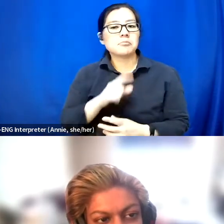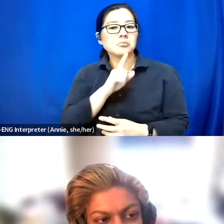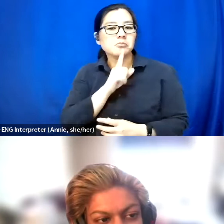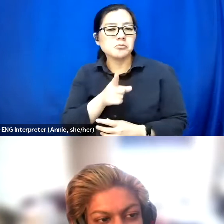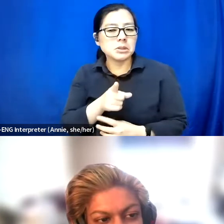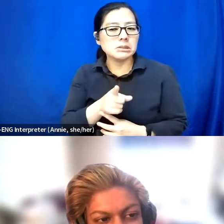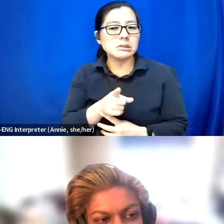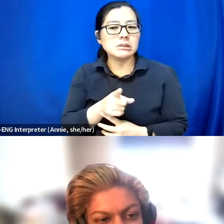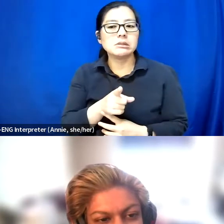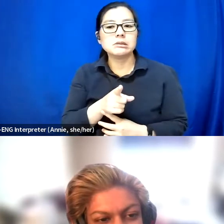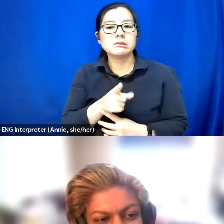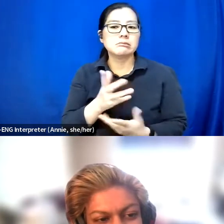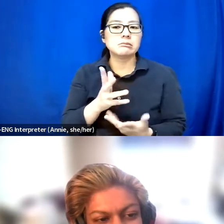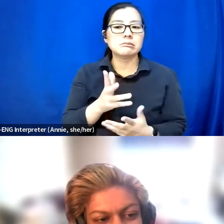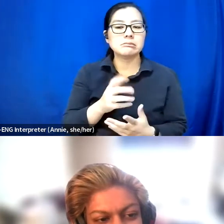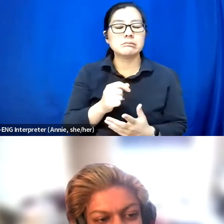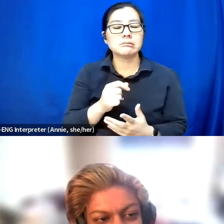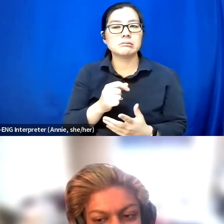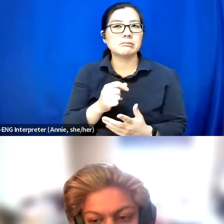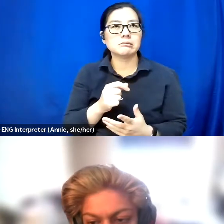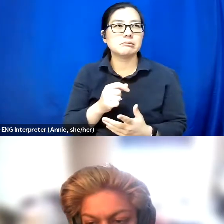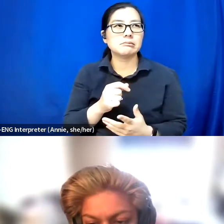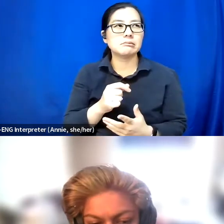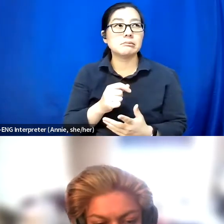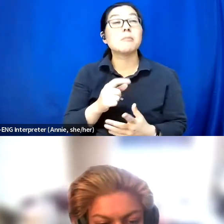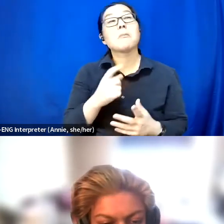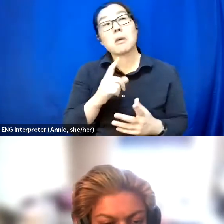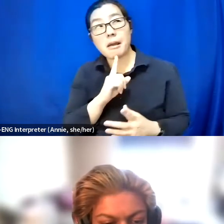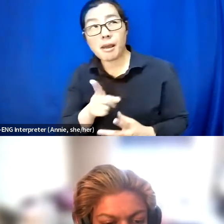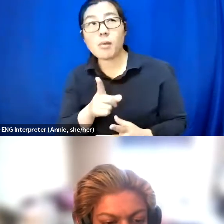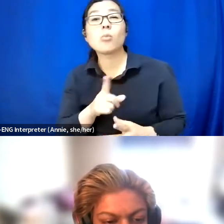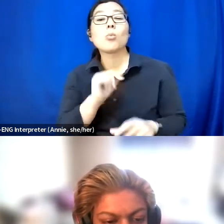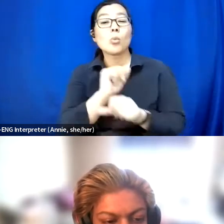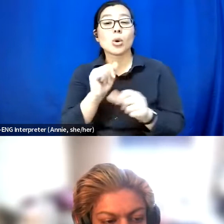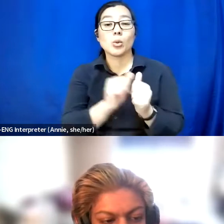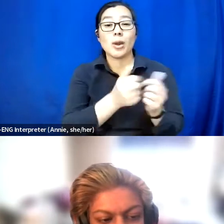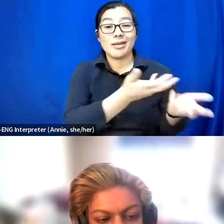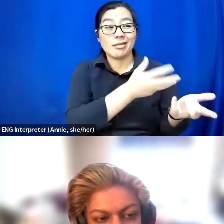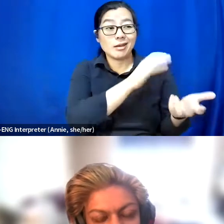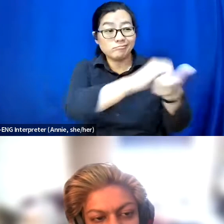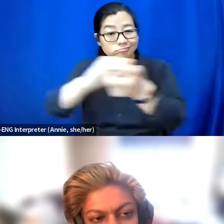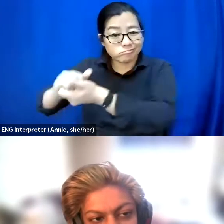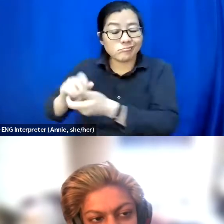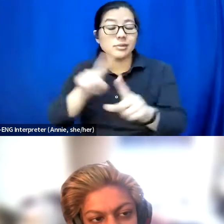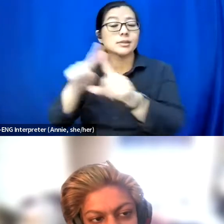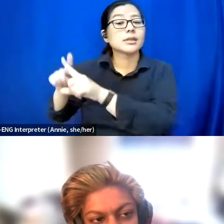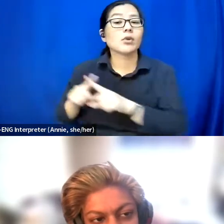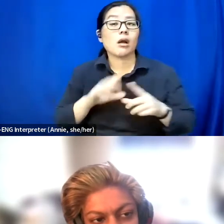But I am working with companies at the moment on social media. So I'm working with Fender, which is the guitar company.